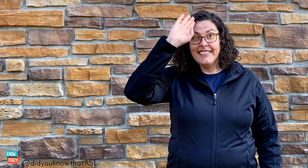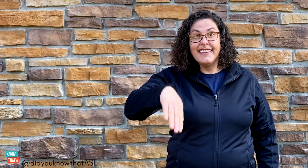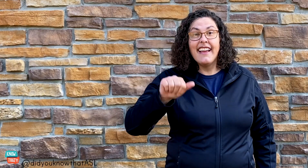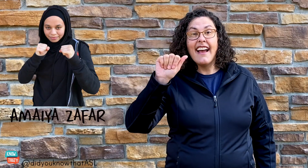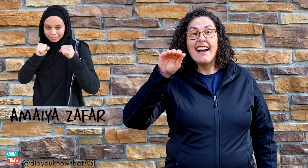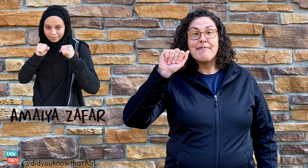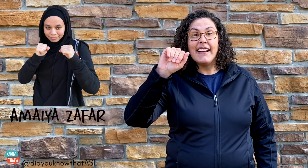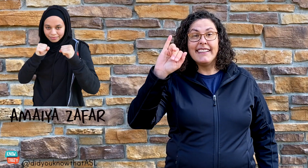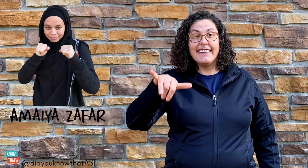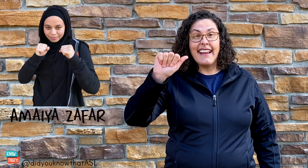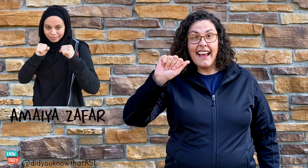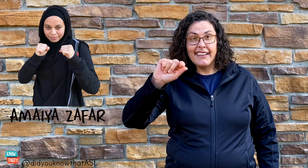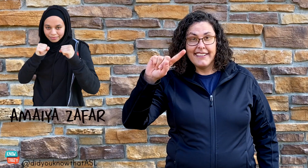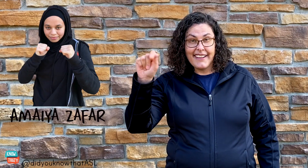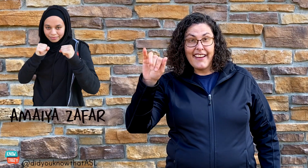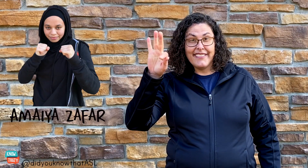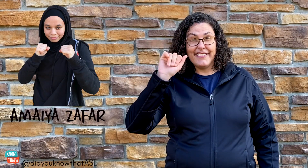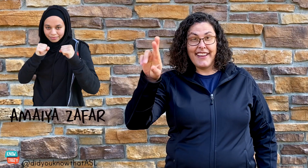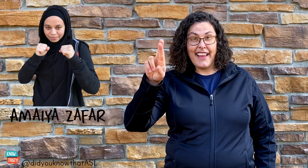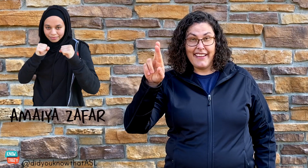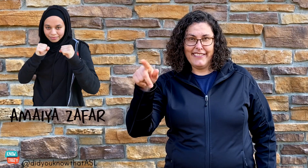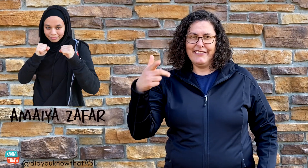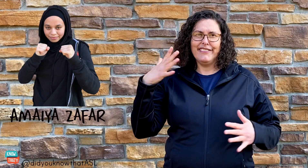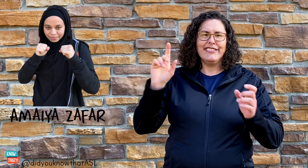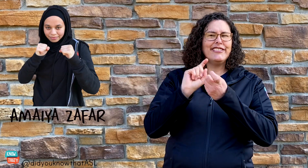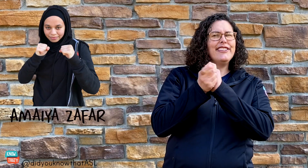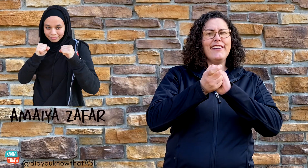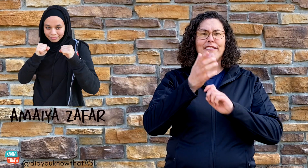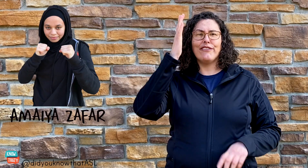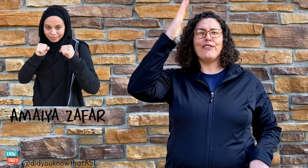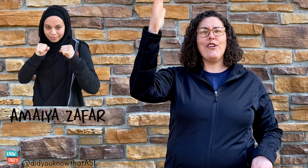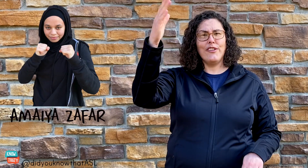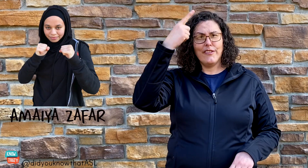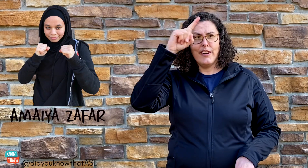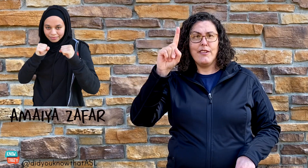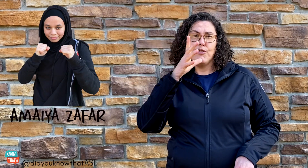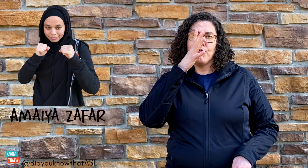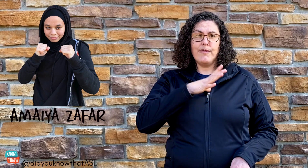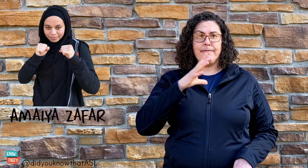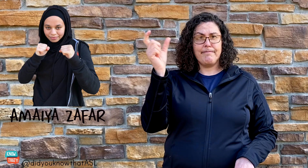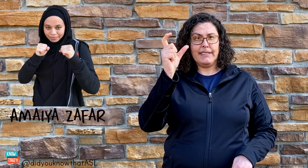Did you know that Amaiya Zafar has already changed the future for female boxers,